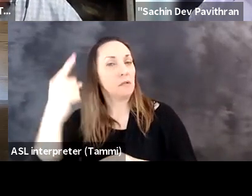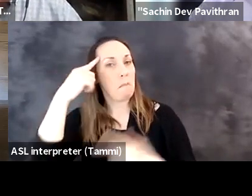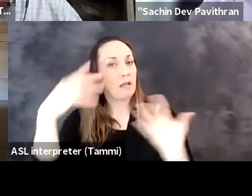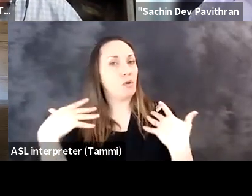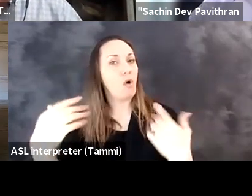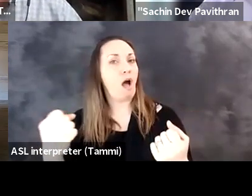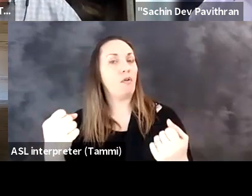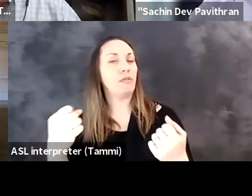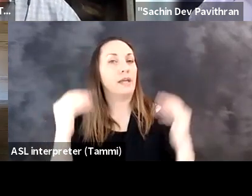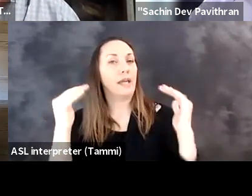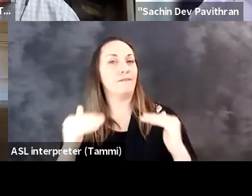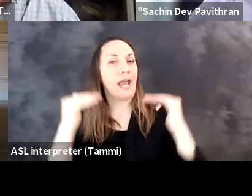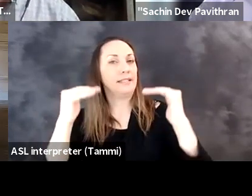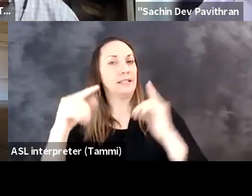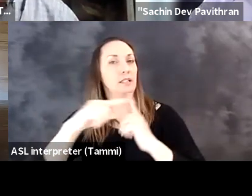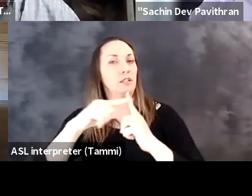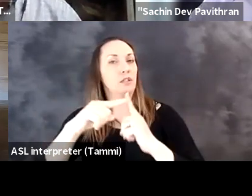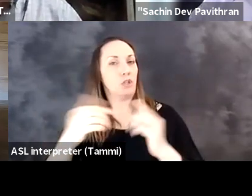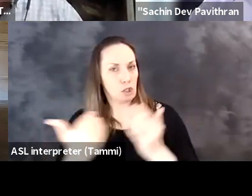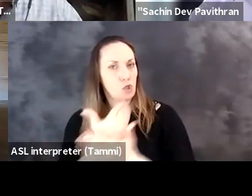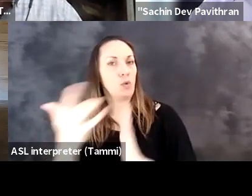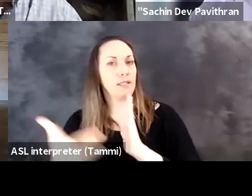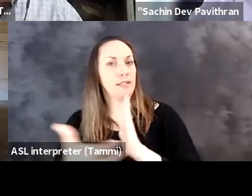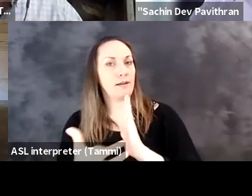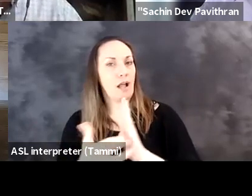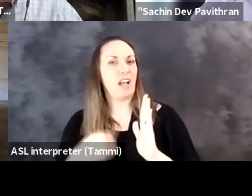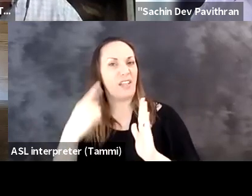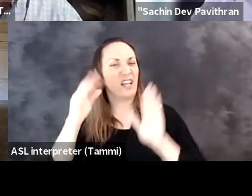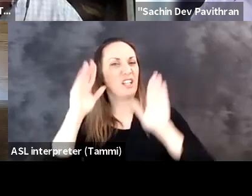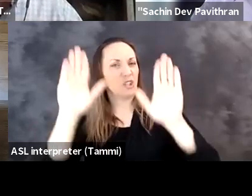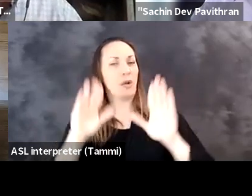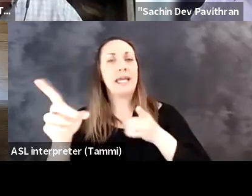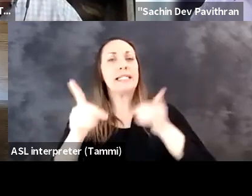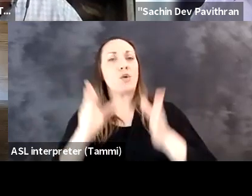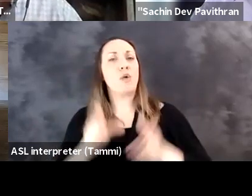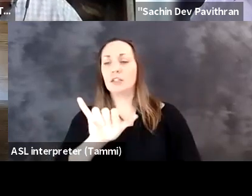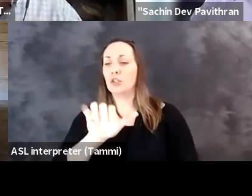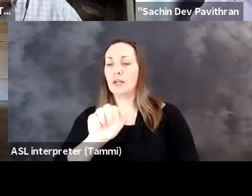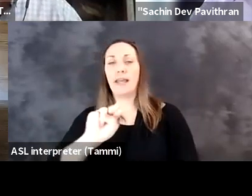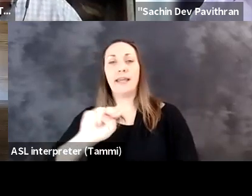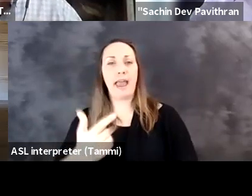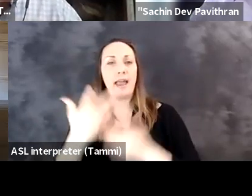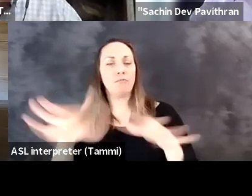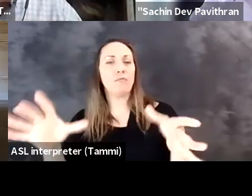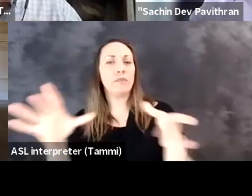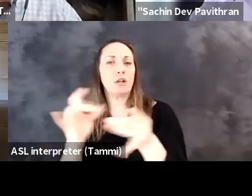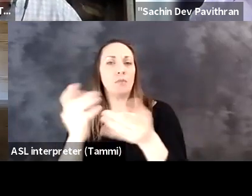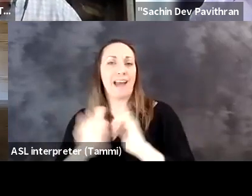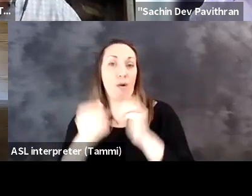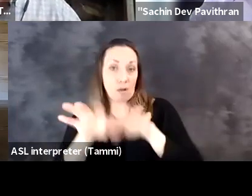the social impacts and see if there's mental health advantages to these new technologies. I think it's great.